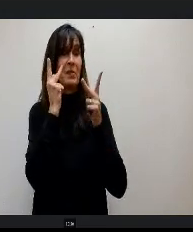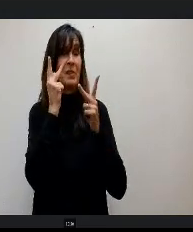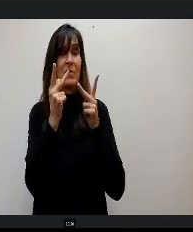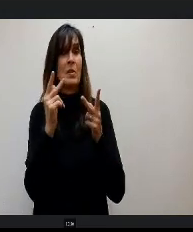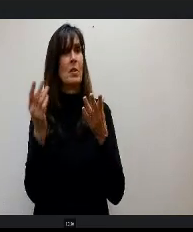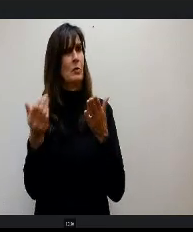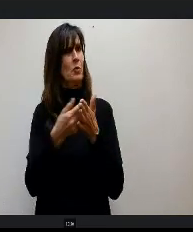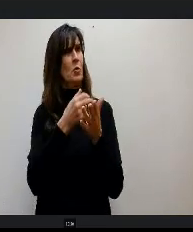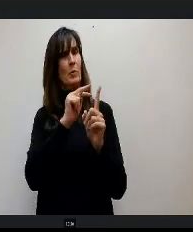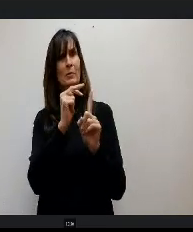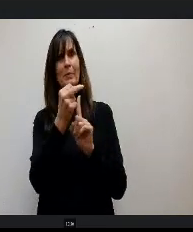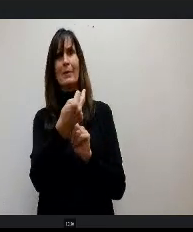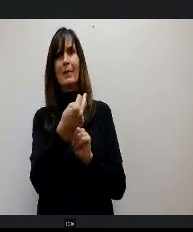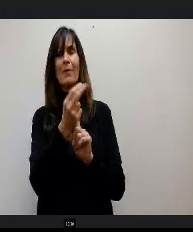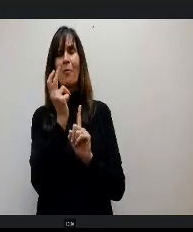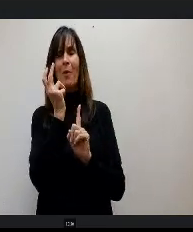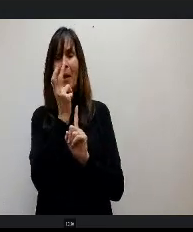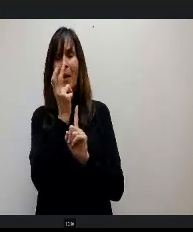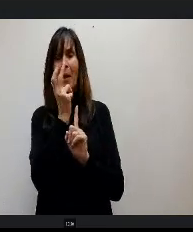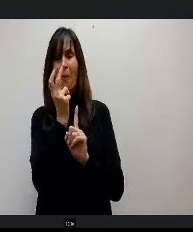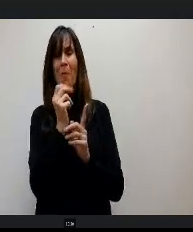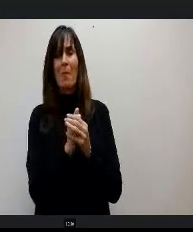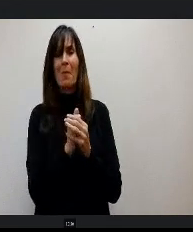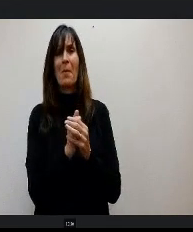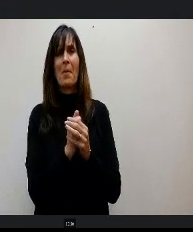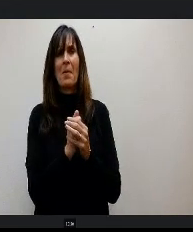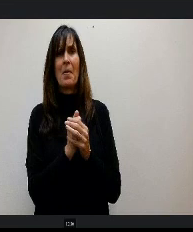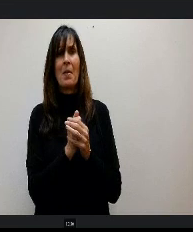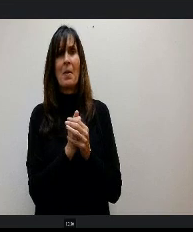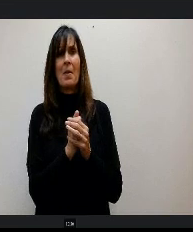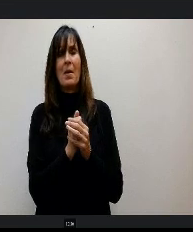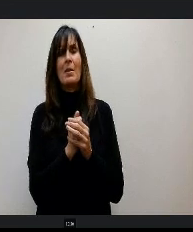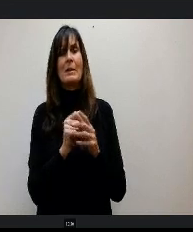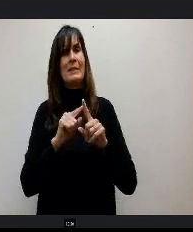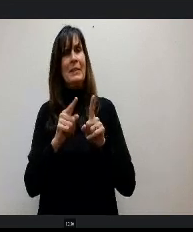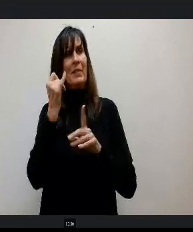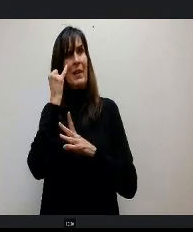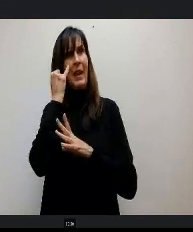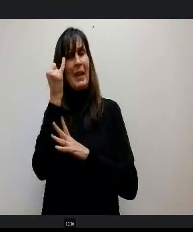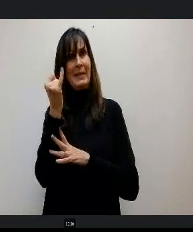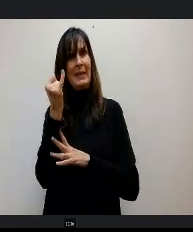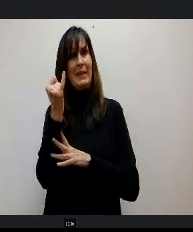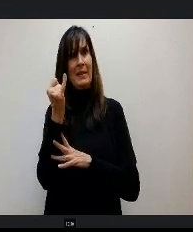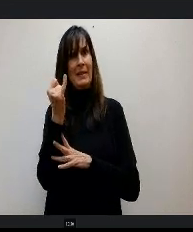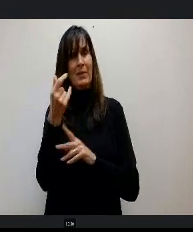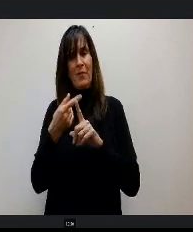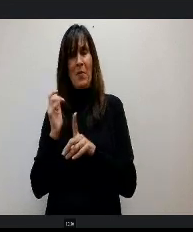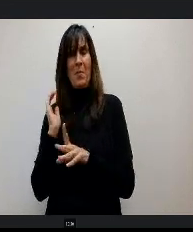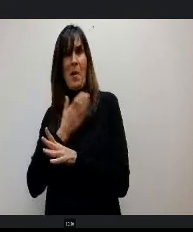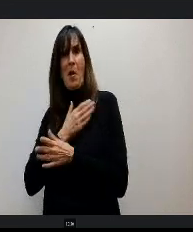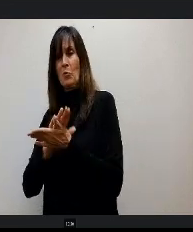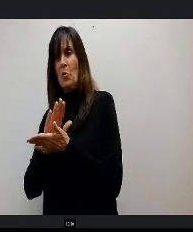everything and how when you give ideas it's s mostly just for our school, but now visiting all the other schools it's